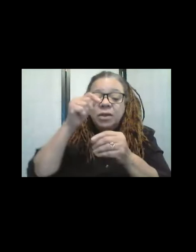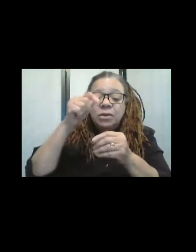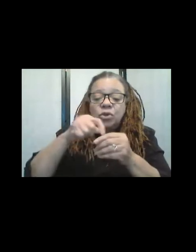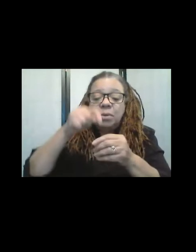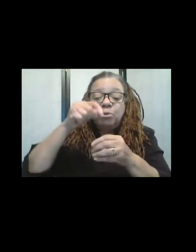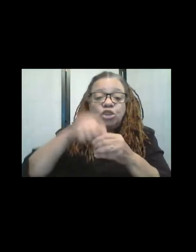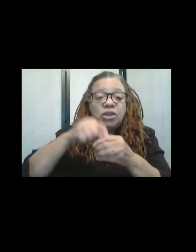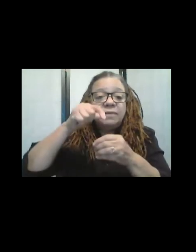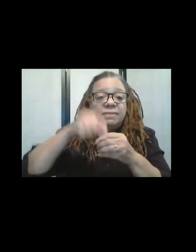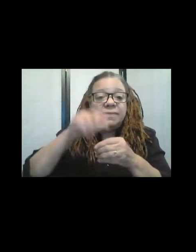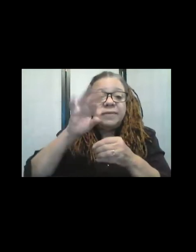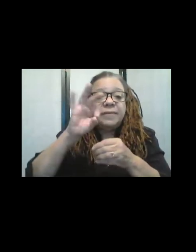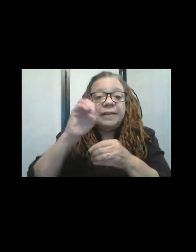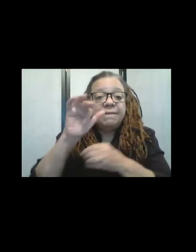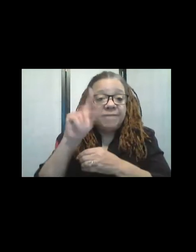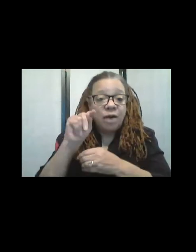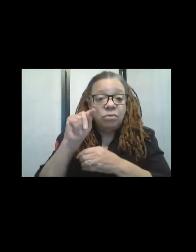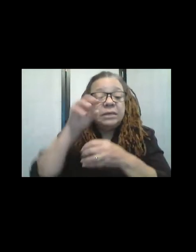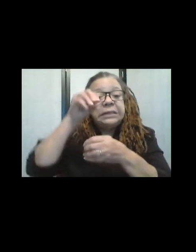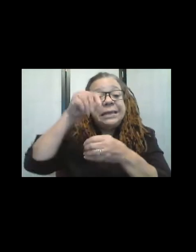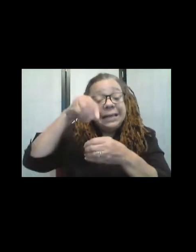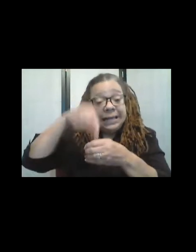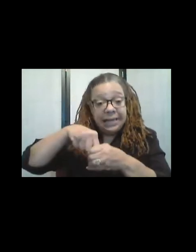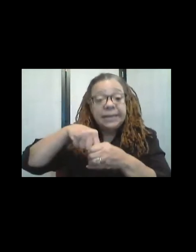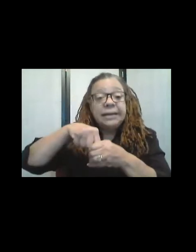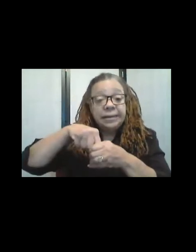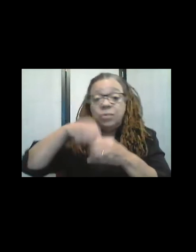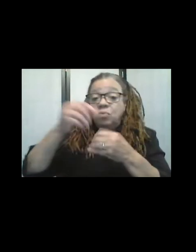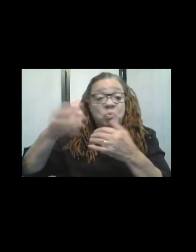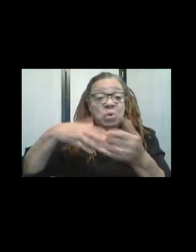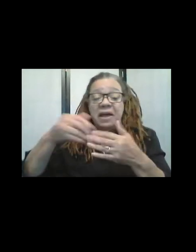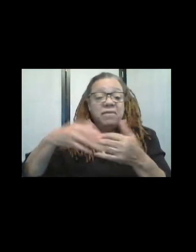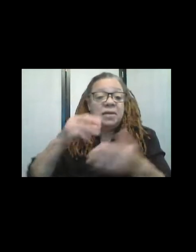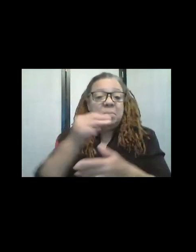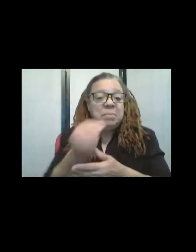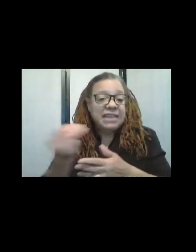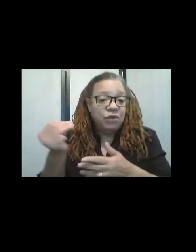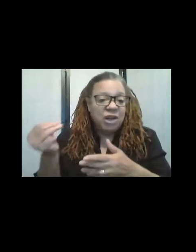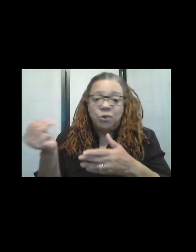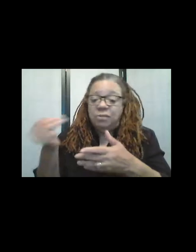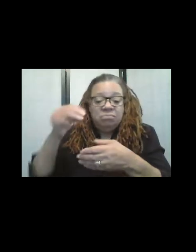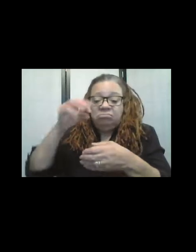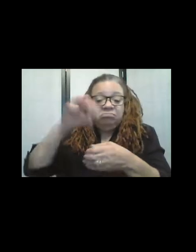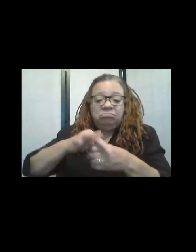felt into whatever the sub-- substrates is, substrate.